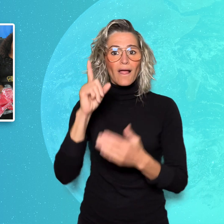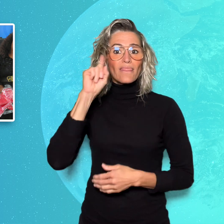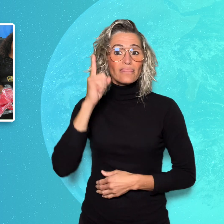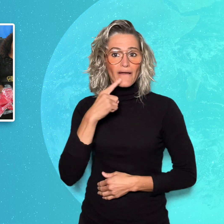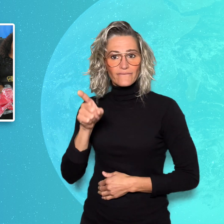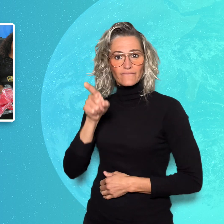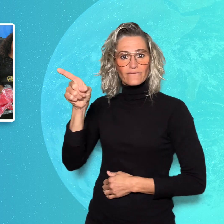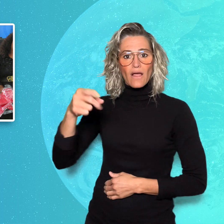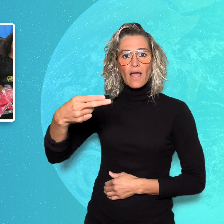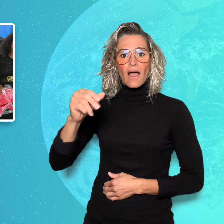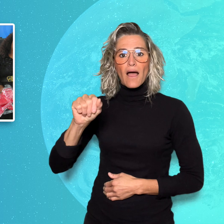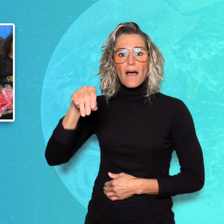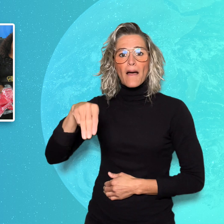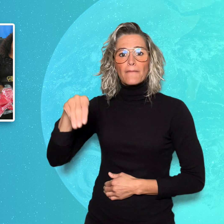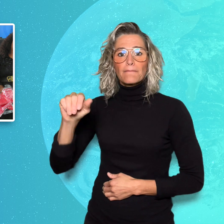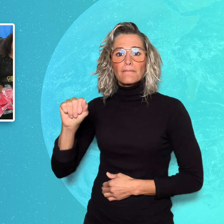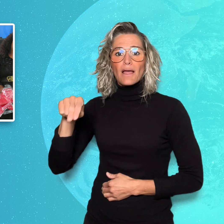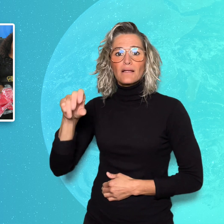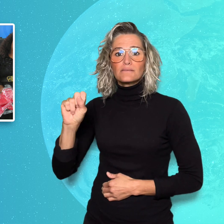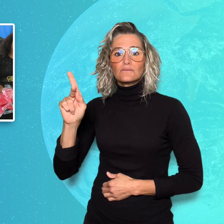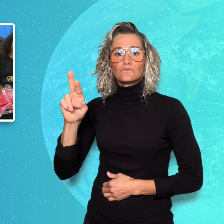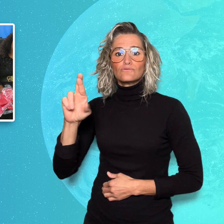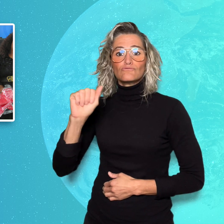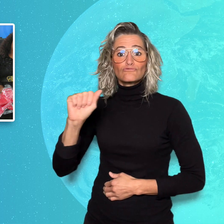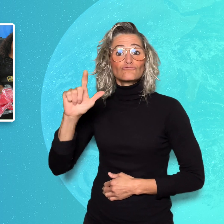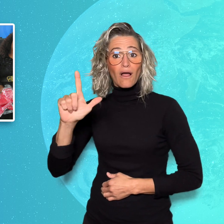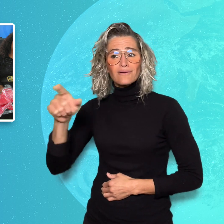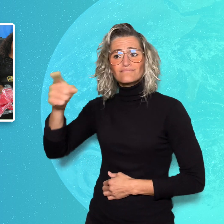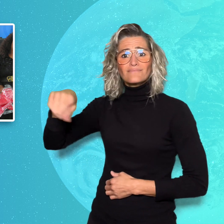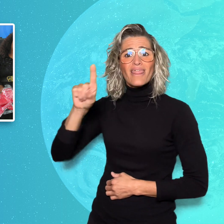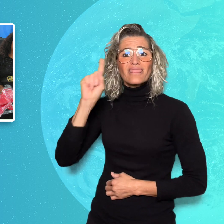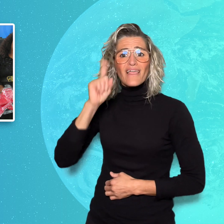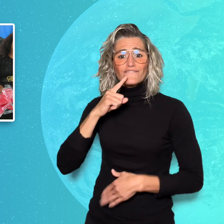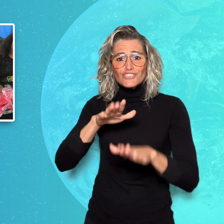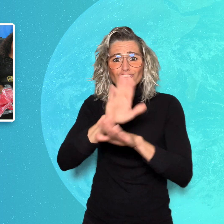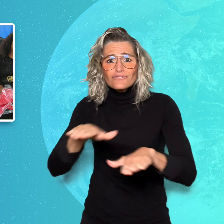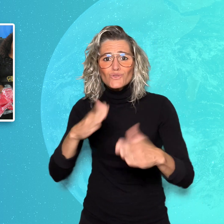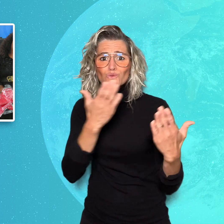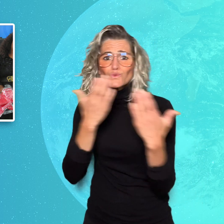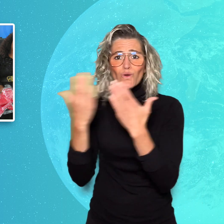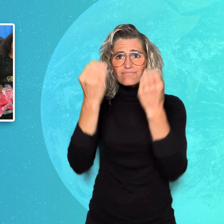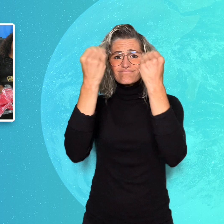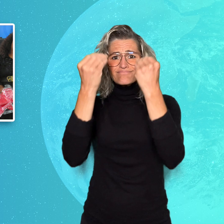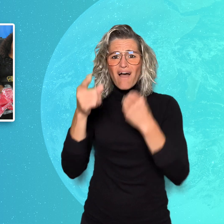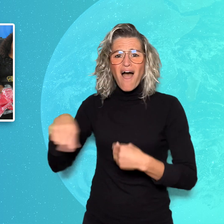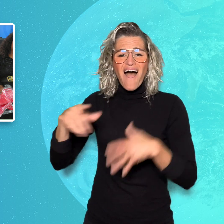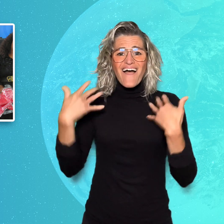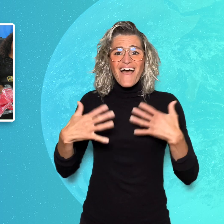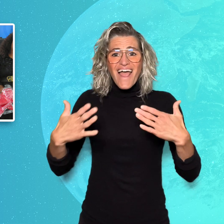for the Deaf in Hammanskraal by giving them sports equipment.